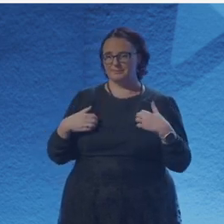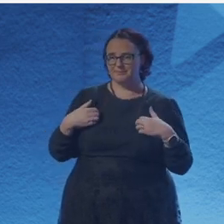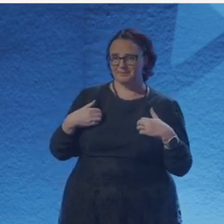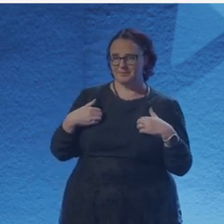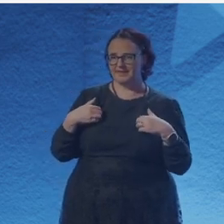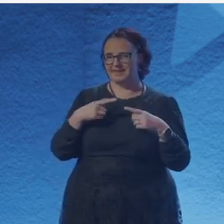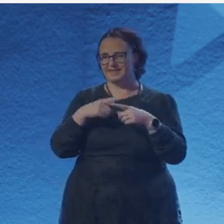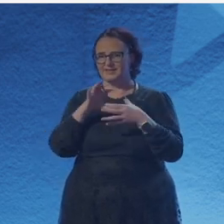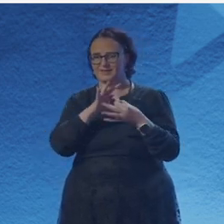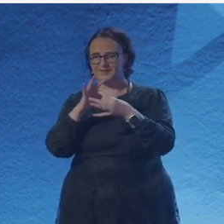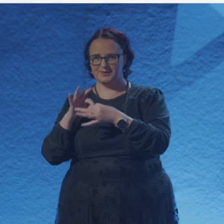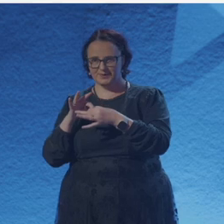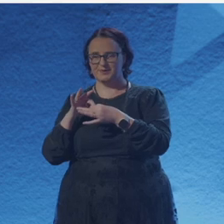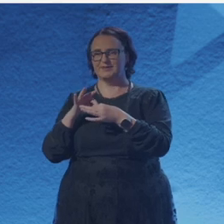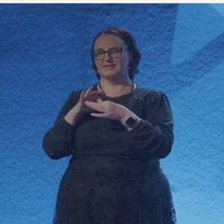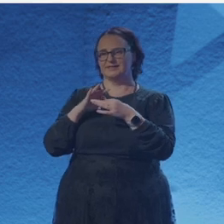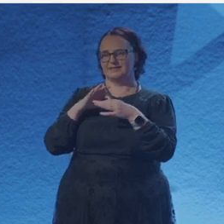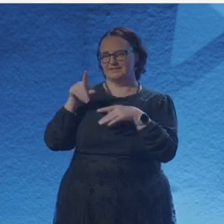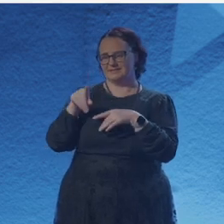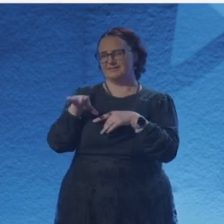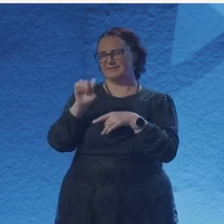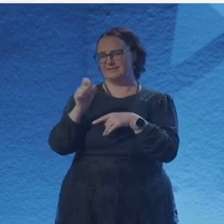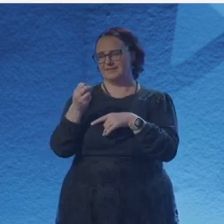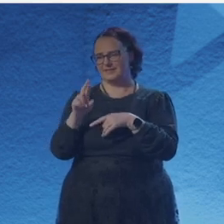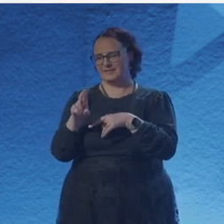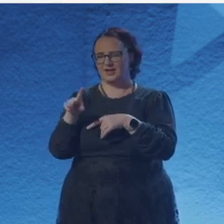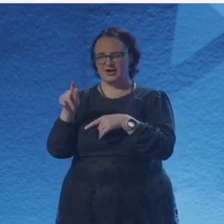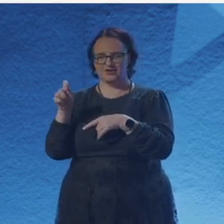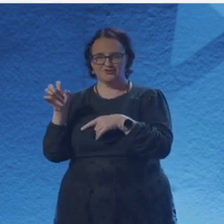So now we have about 10 minutes for a very brief chat